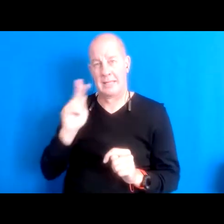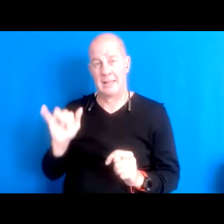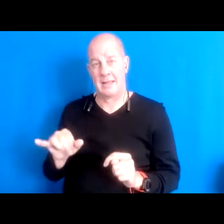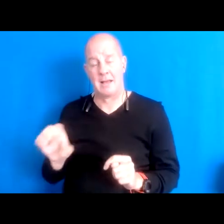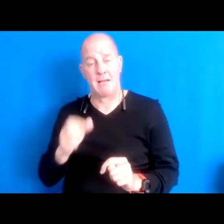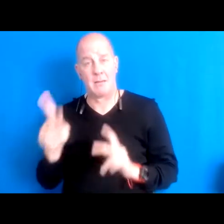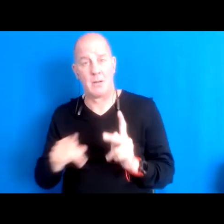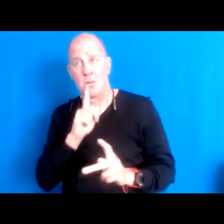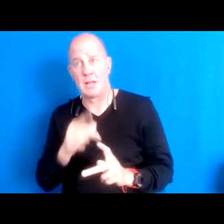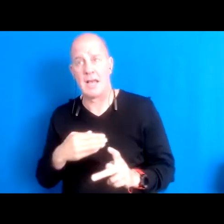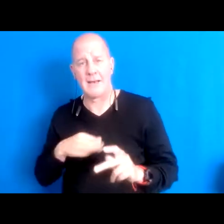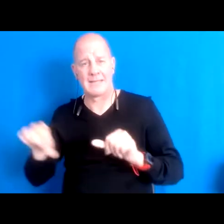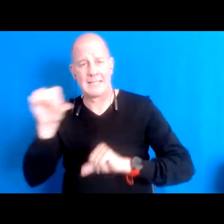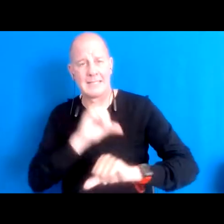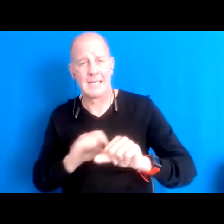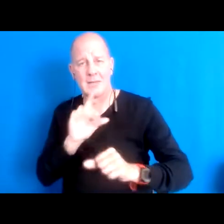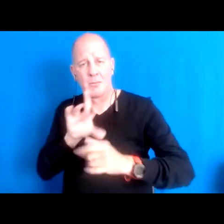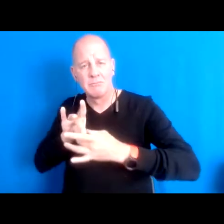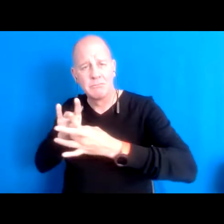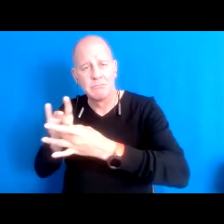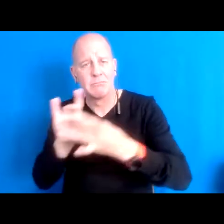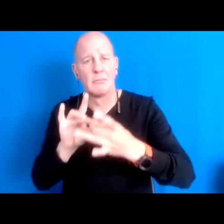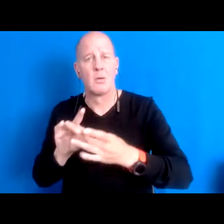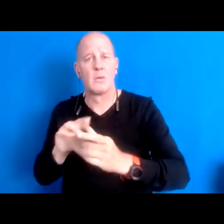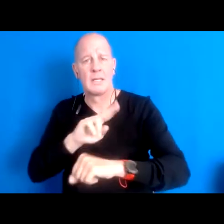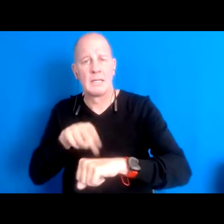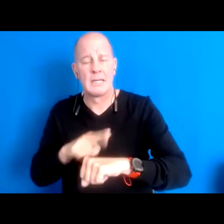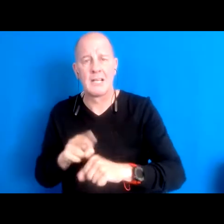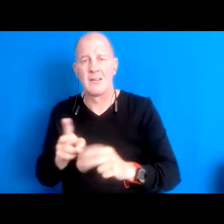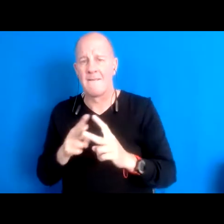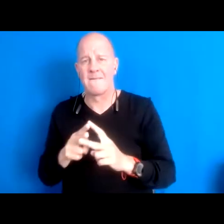so intimate and so well cultivated and so refined, that they could actually share the